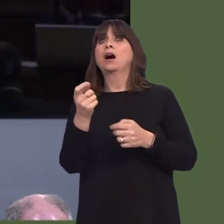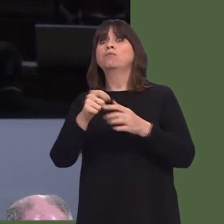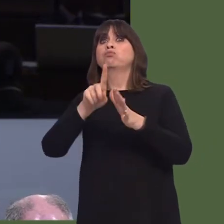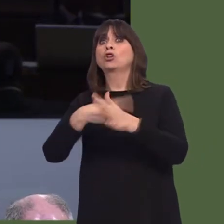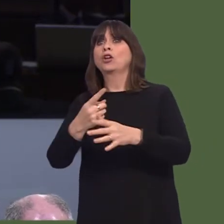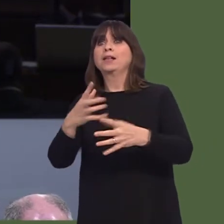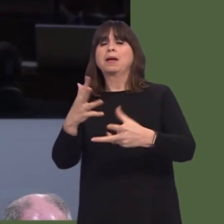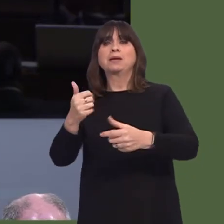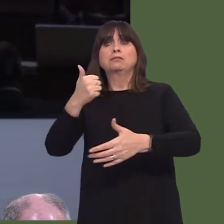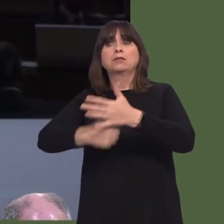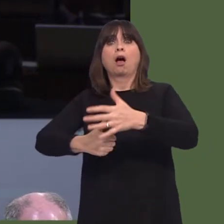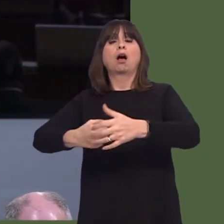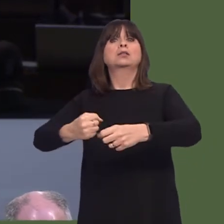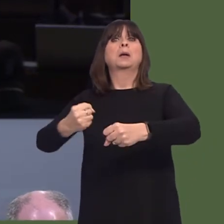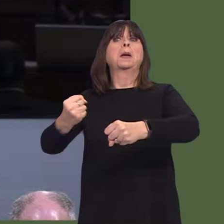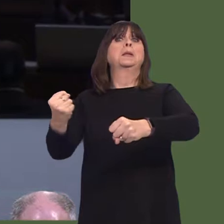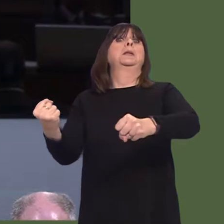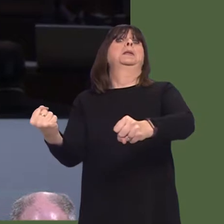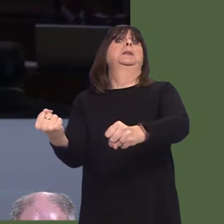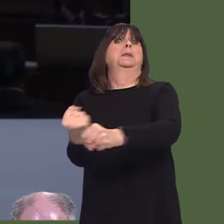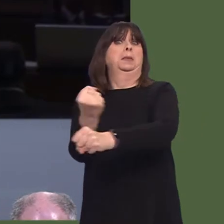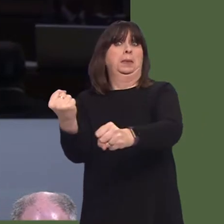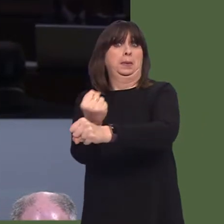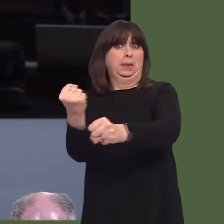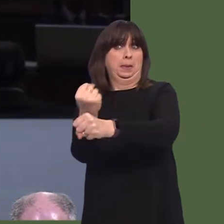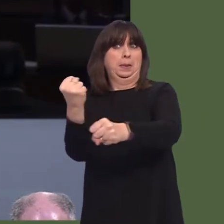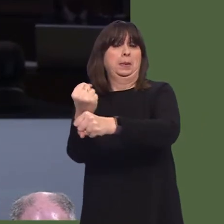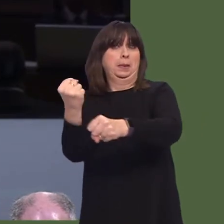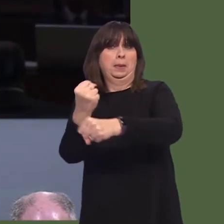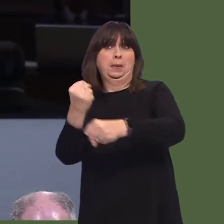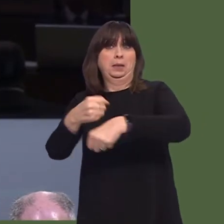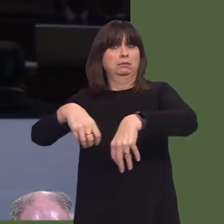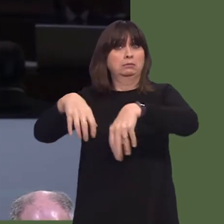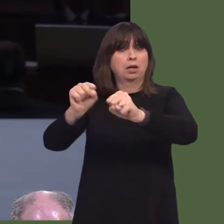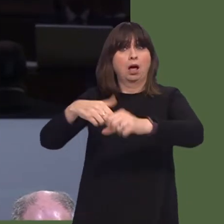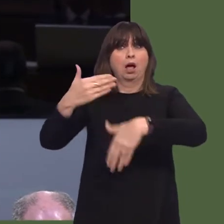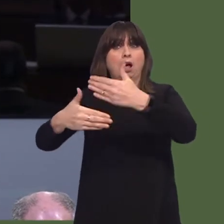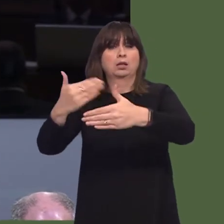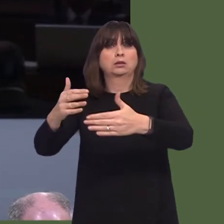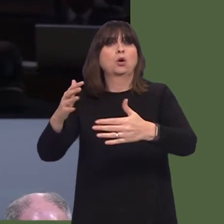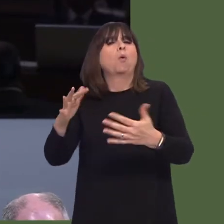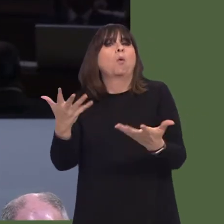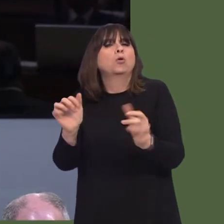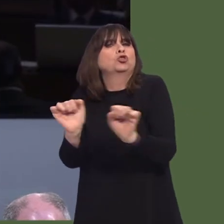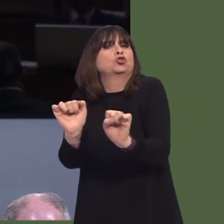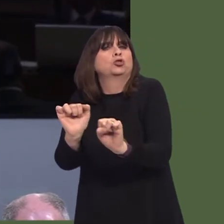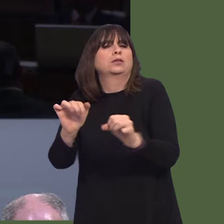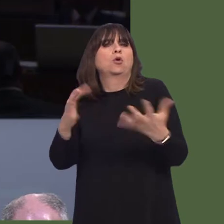an initial report to be presented in the spring. Y Llywydd / The Llywydd: Questions now from the party leaders.